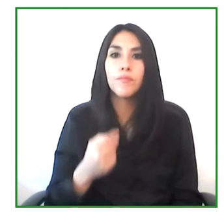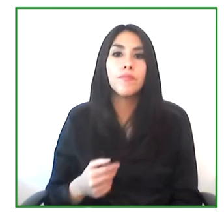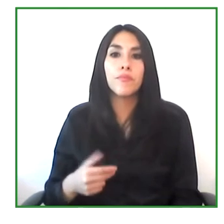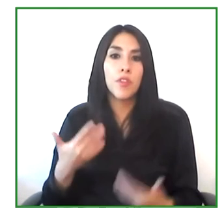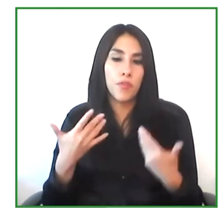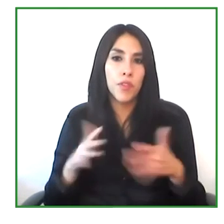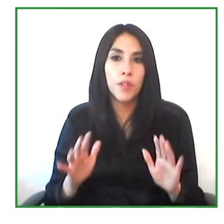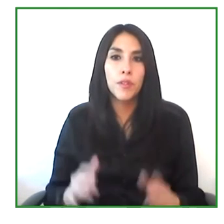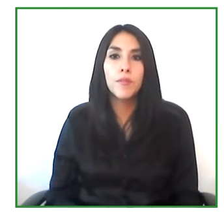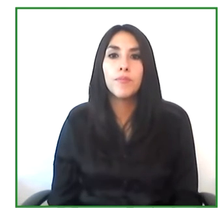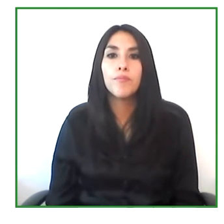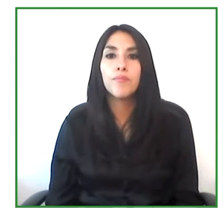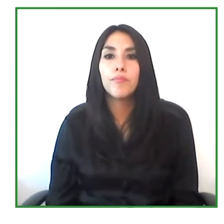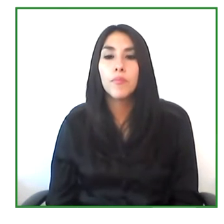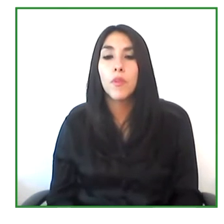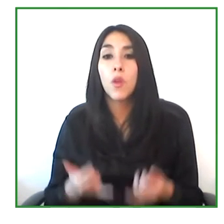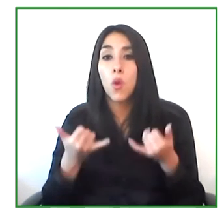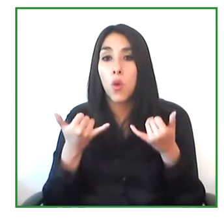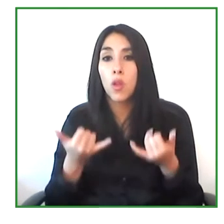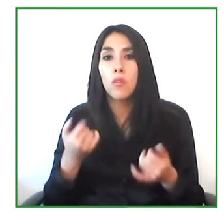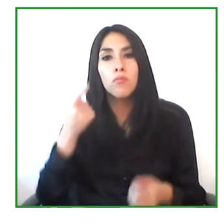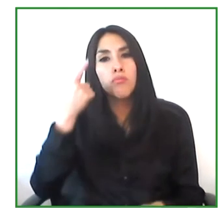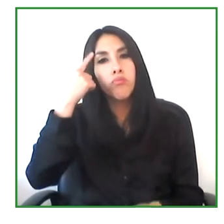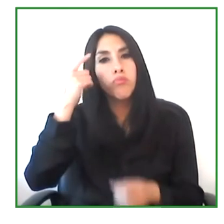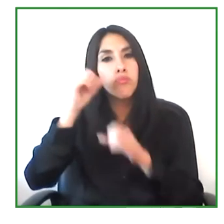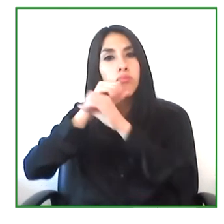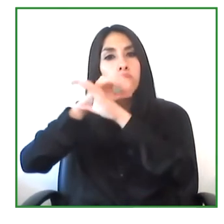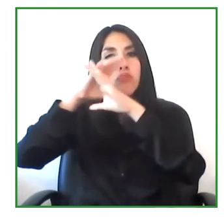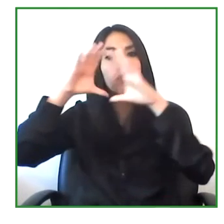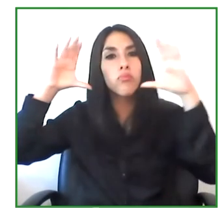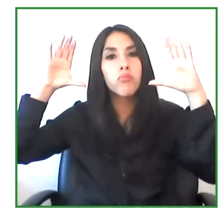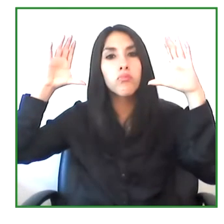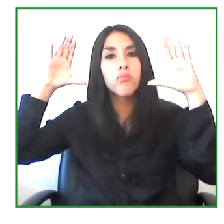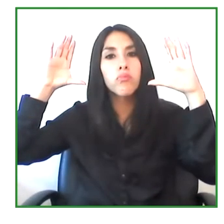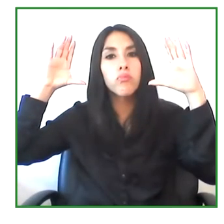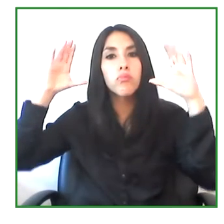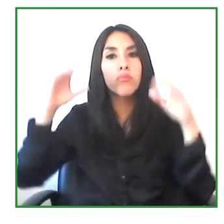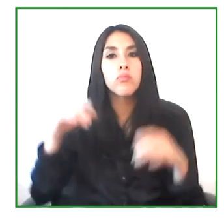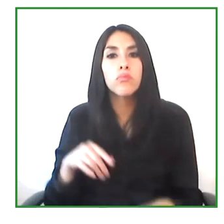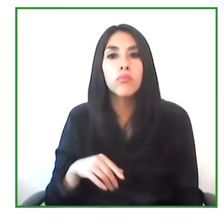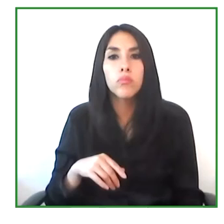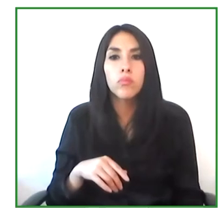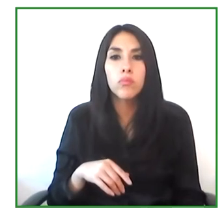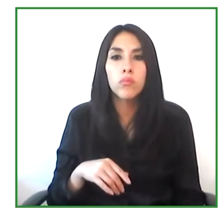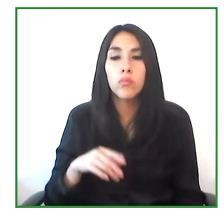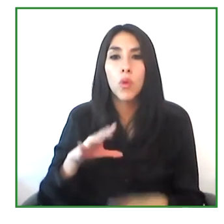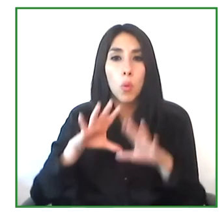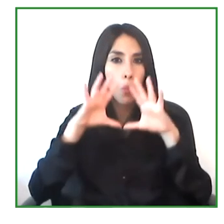and when we saw the compilation of the World Bank of 2021,